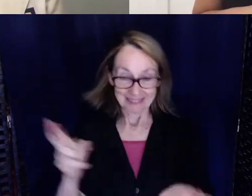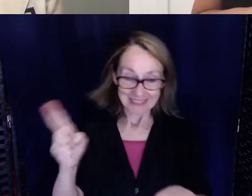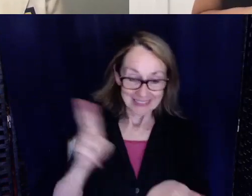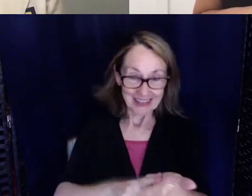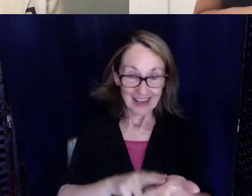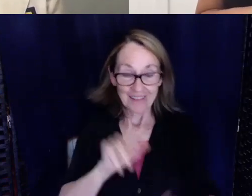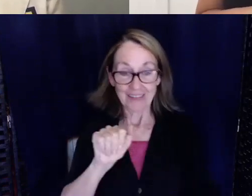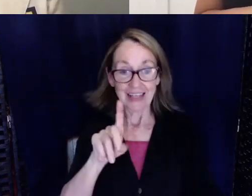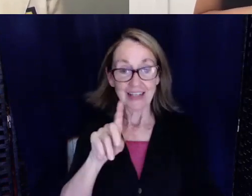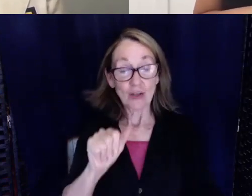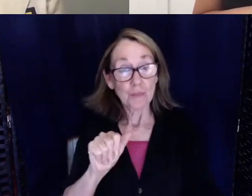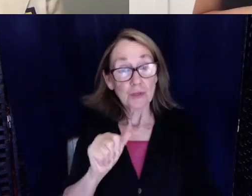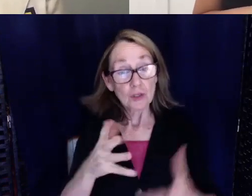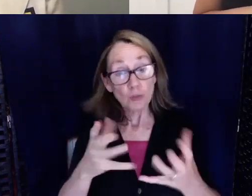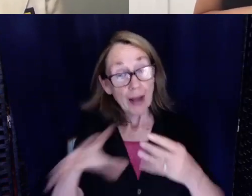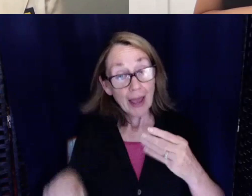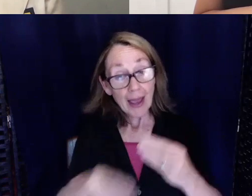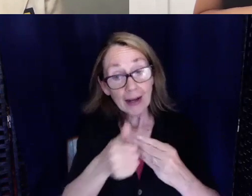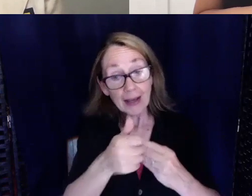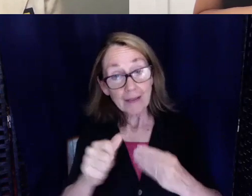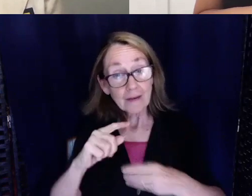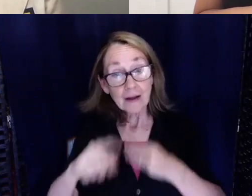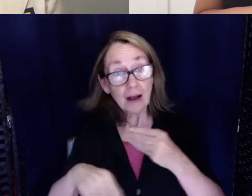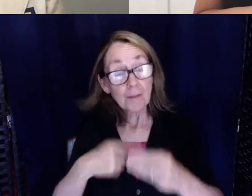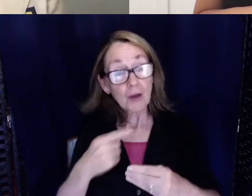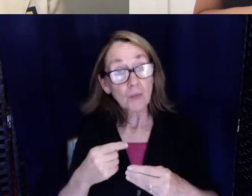Did you want to add anything about